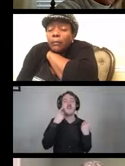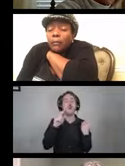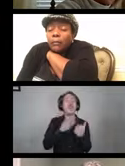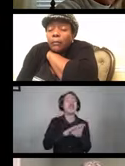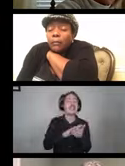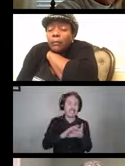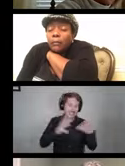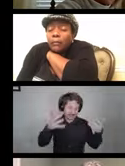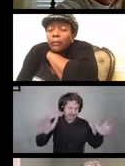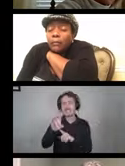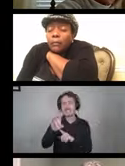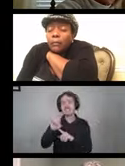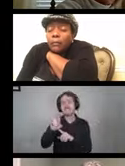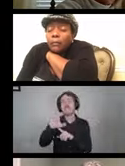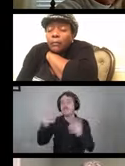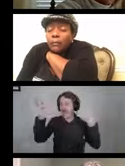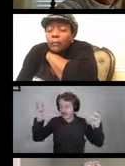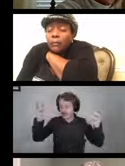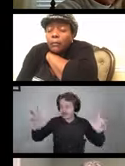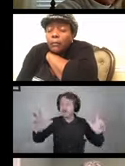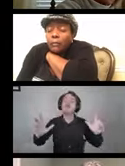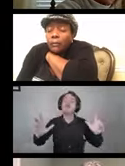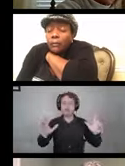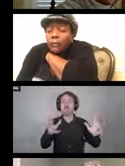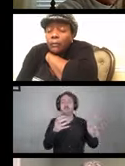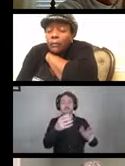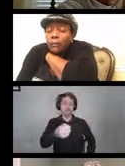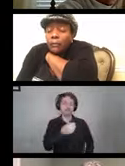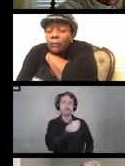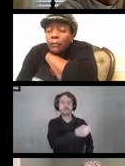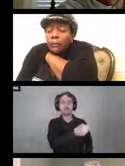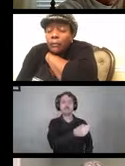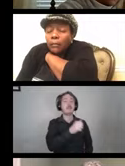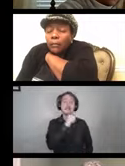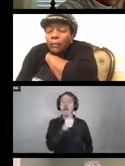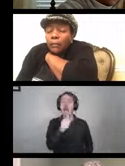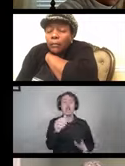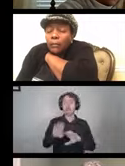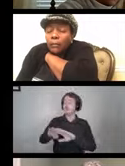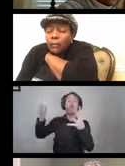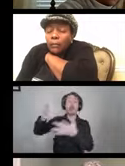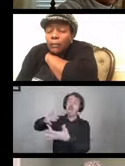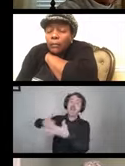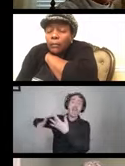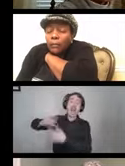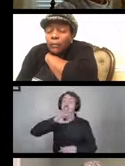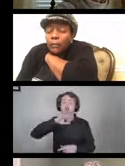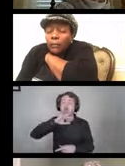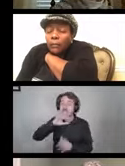So once cleaned and disinfected we don't want them stored with dirty devices.